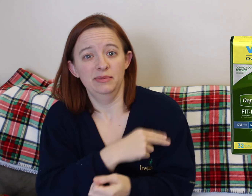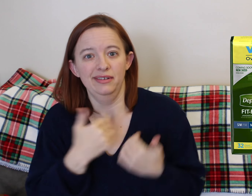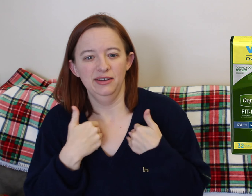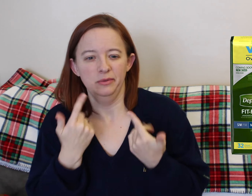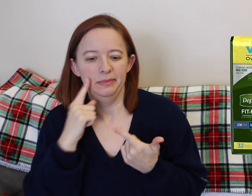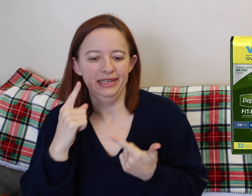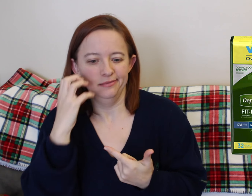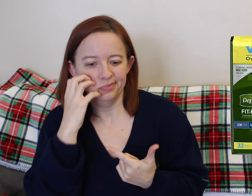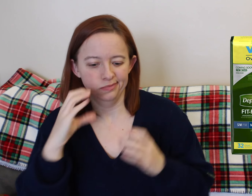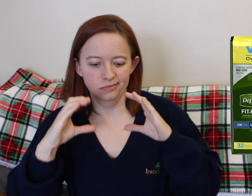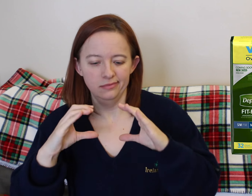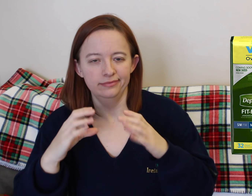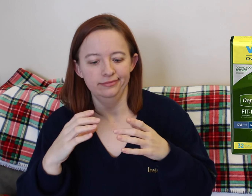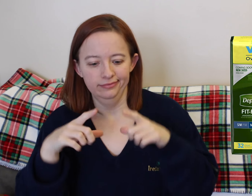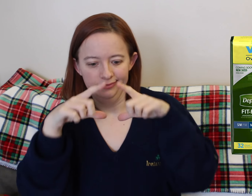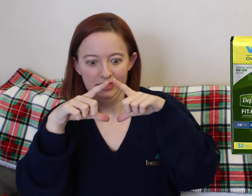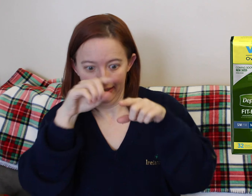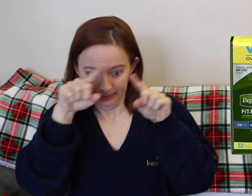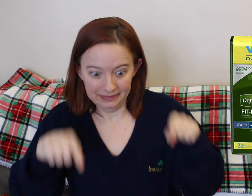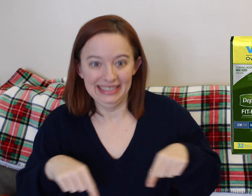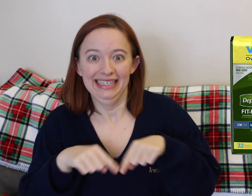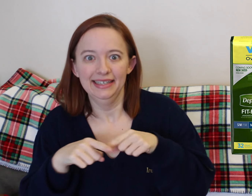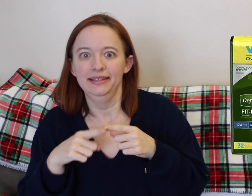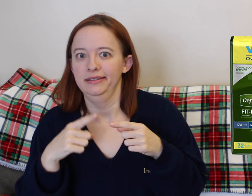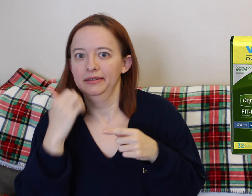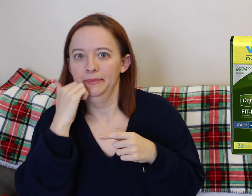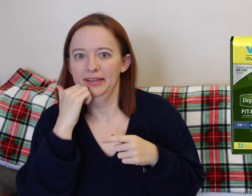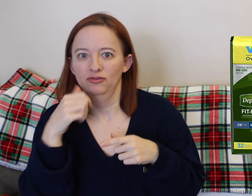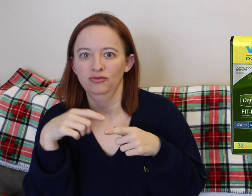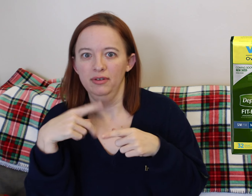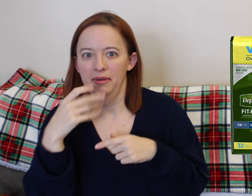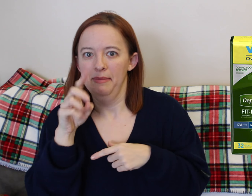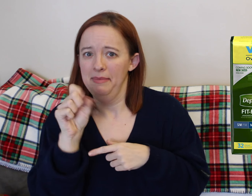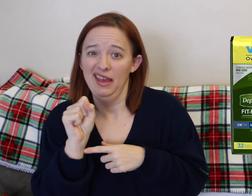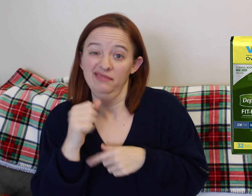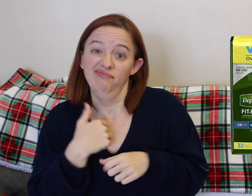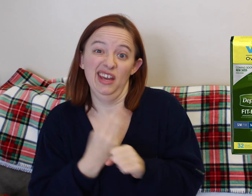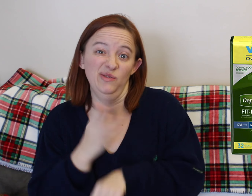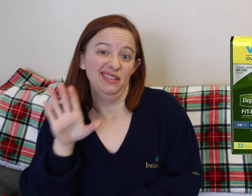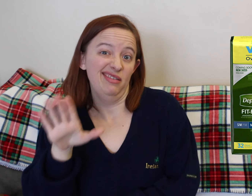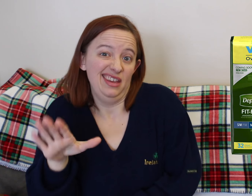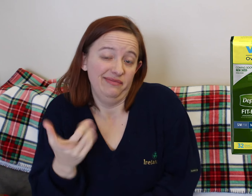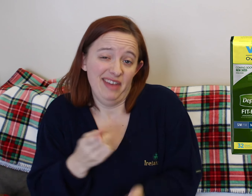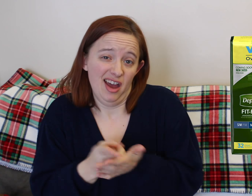Um... the next thing is adult diapers. Again it's kind of a preference thing. I didn't end up using them.